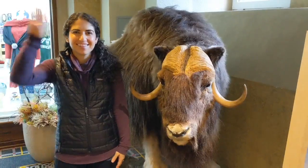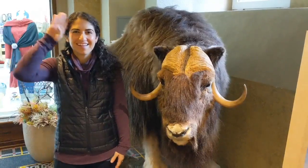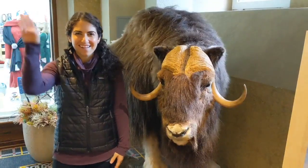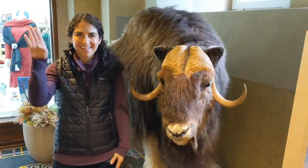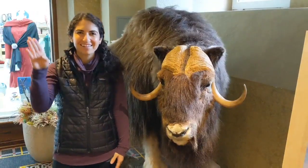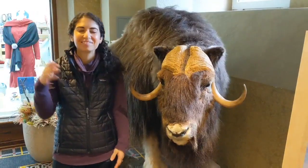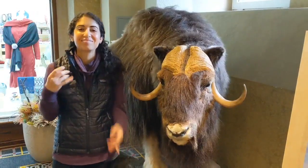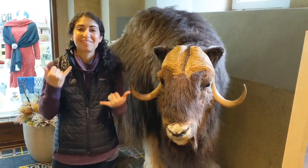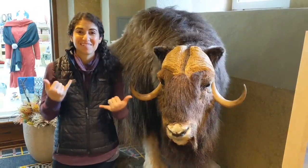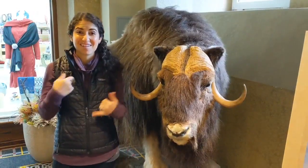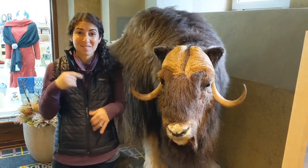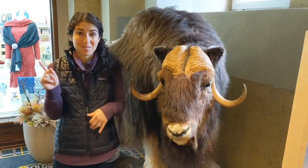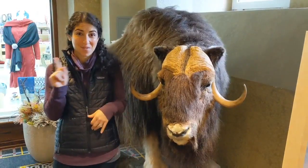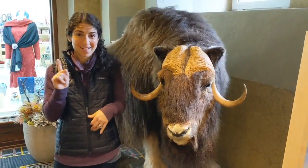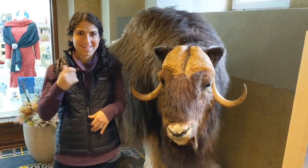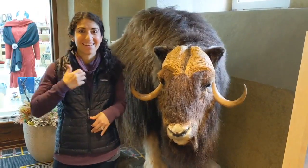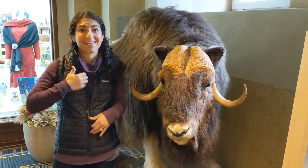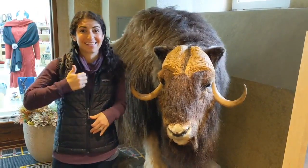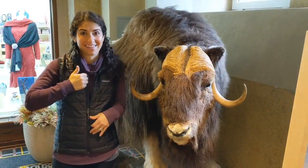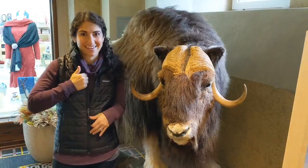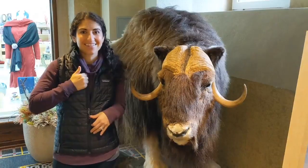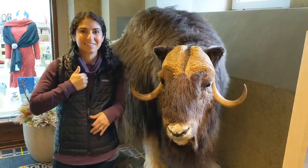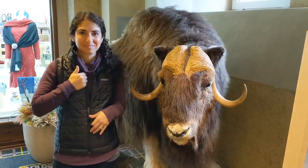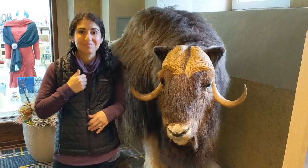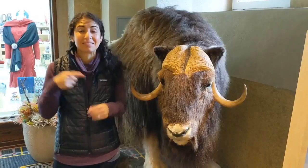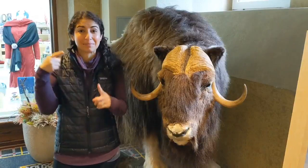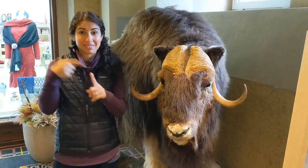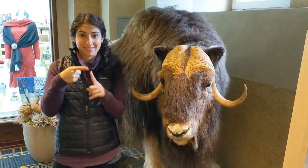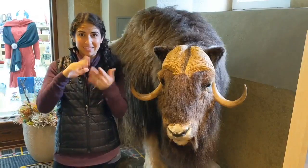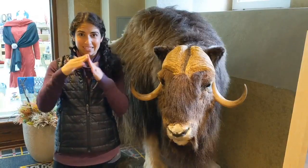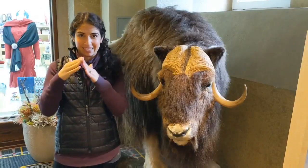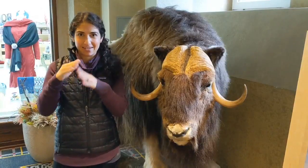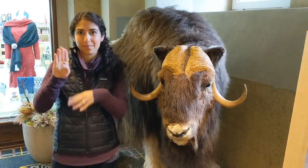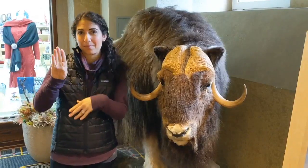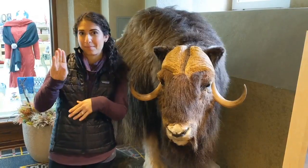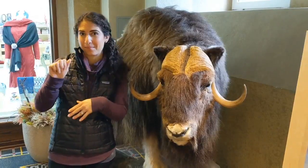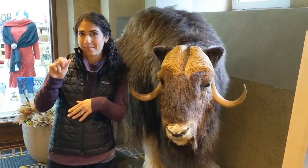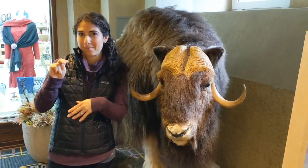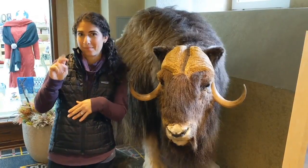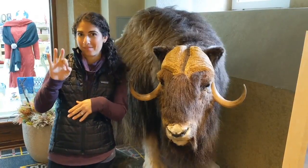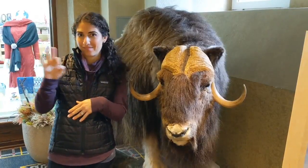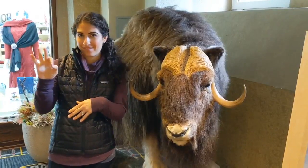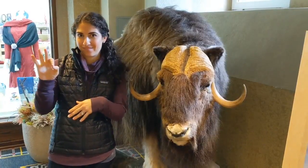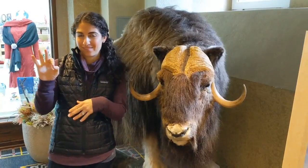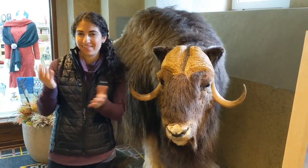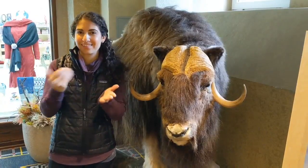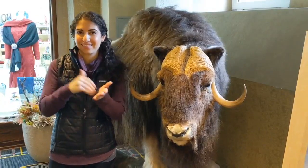Hi! Now, I'm in Canada, specifically the city of Banff.